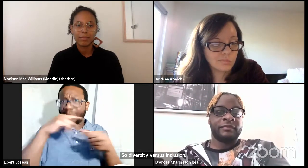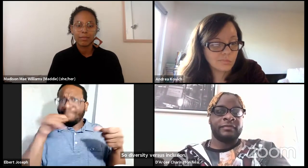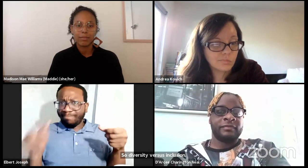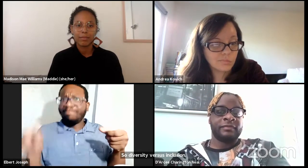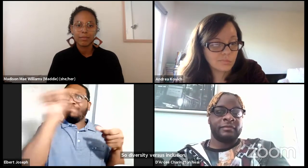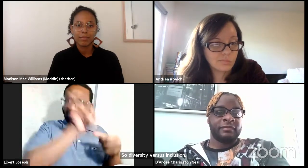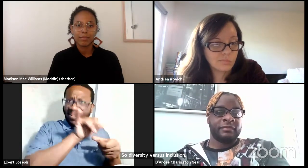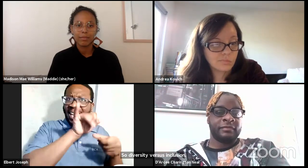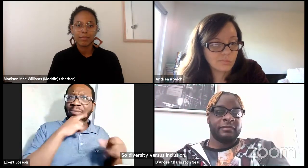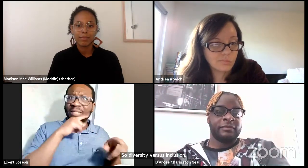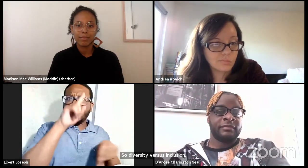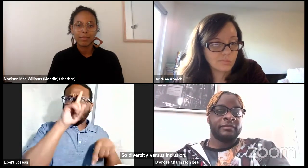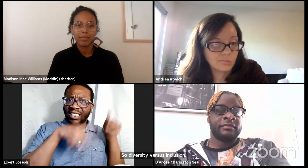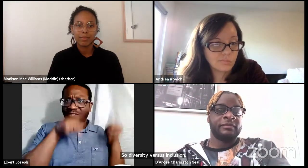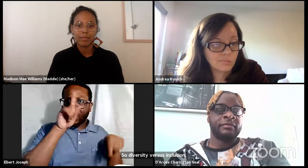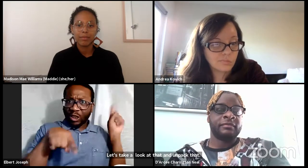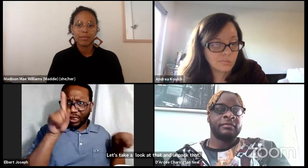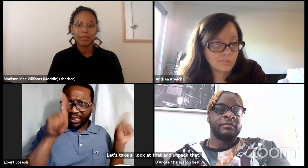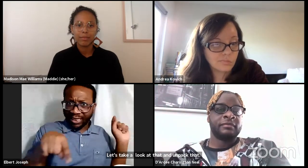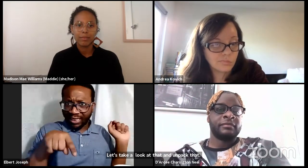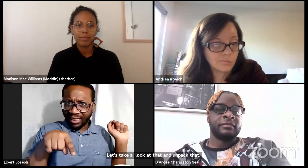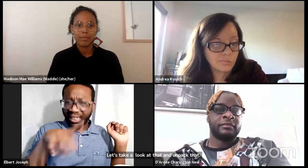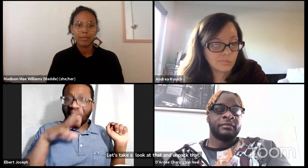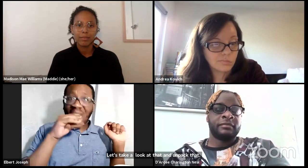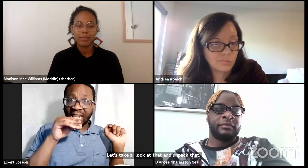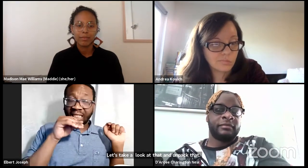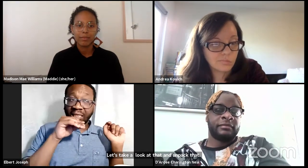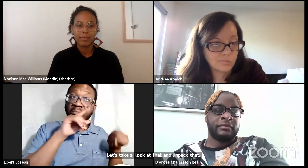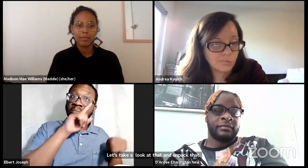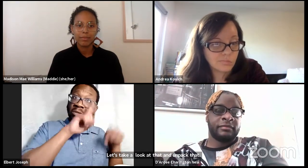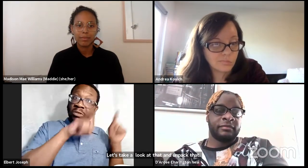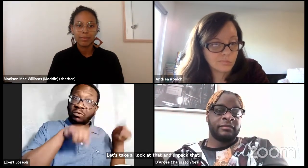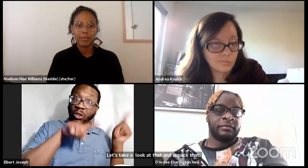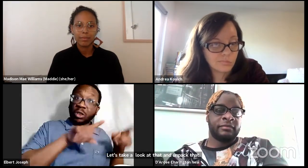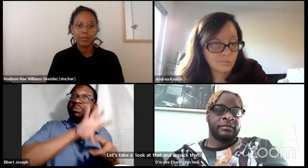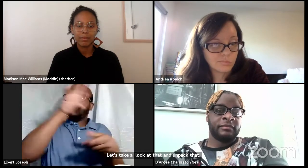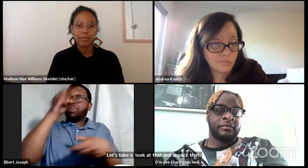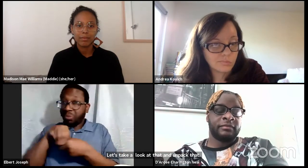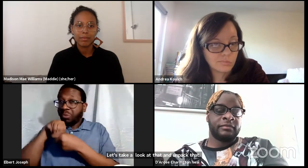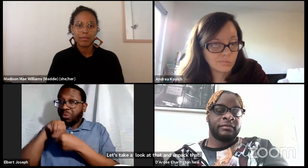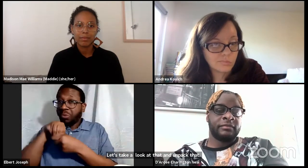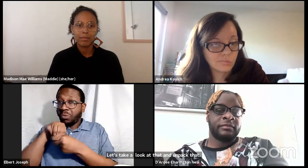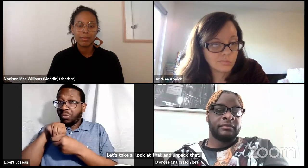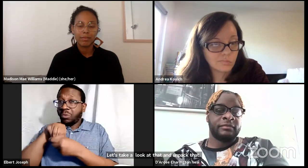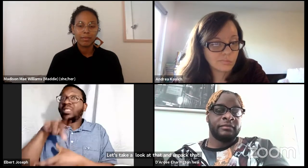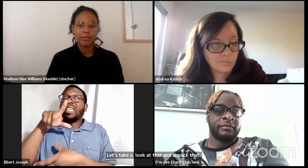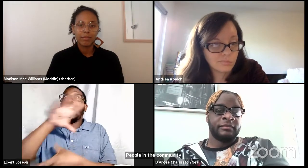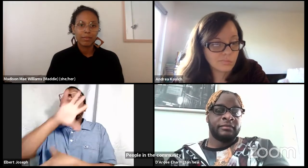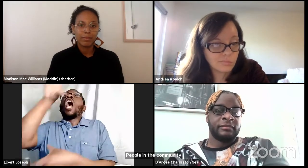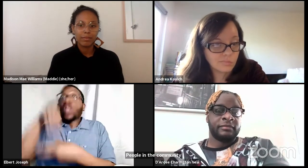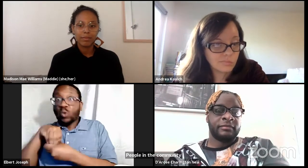People in the community use that those words interchangeably diversity means inclusion